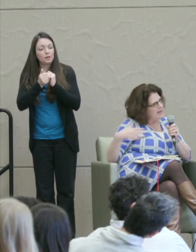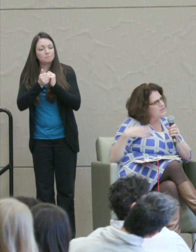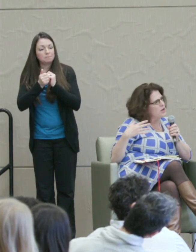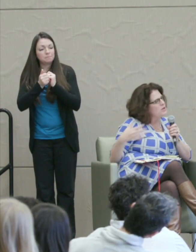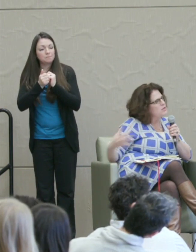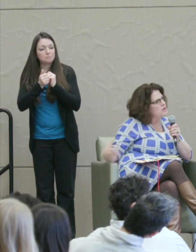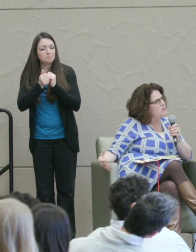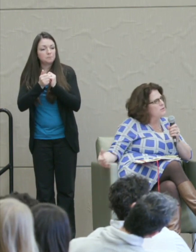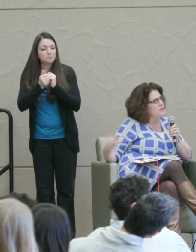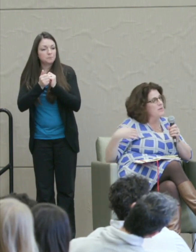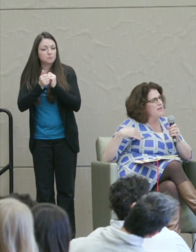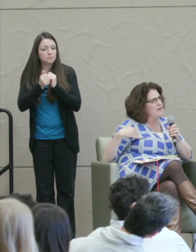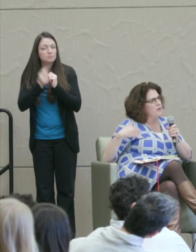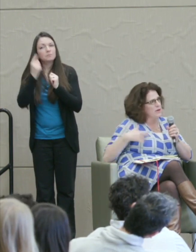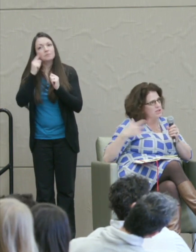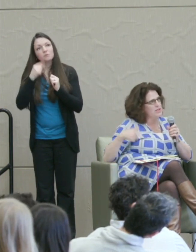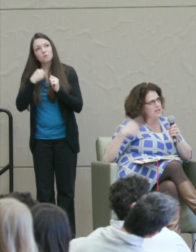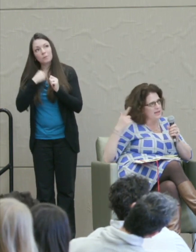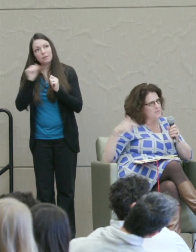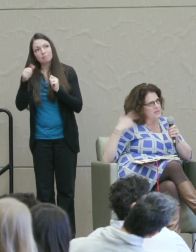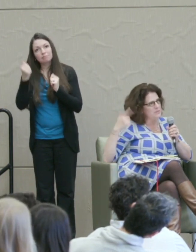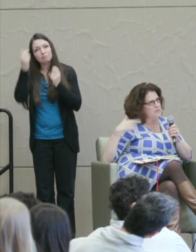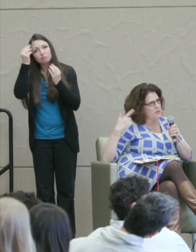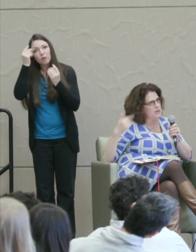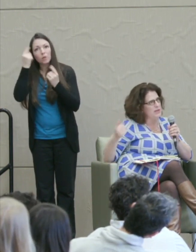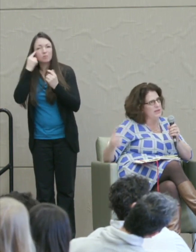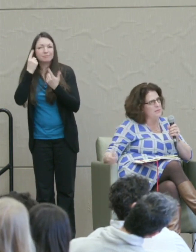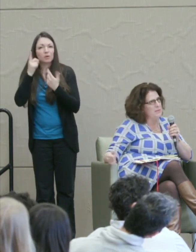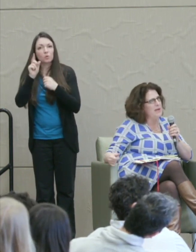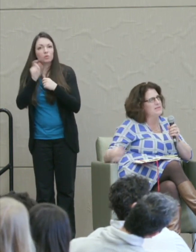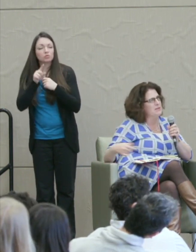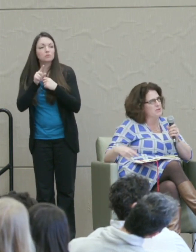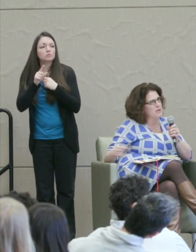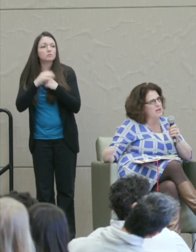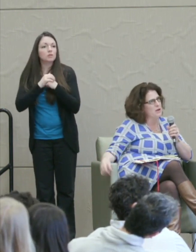I guess also for me the question that has been circling in mind as I was reading your